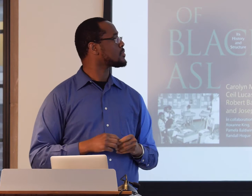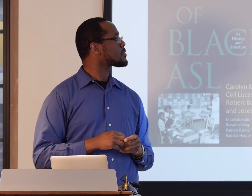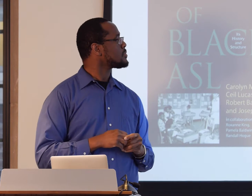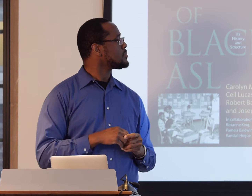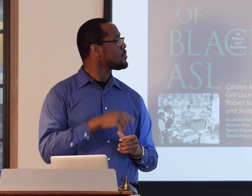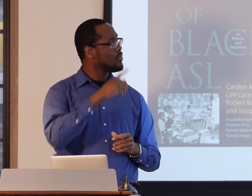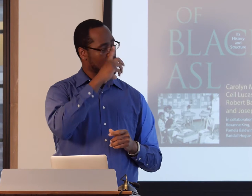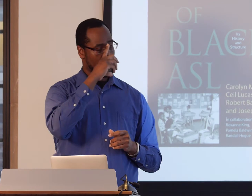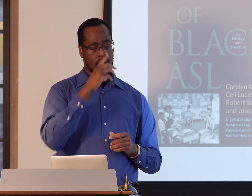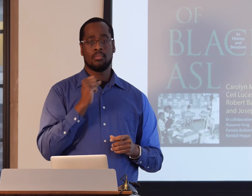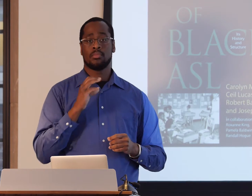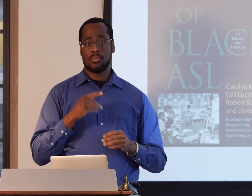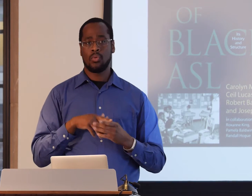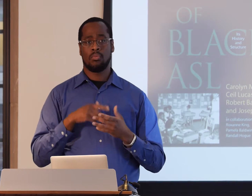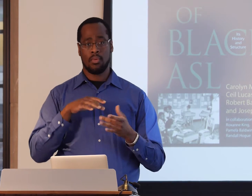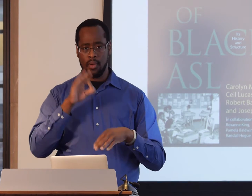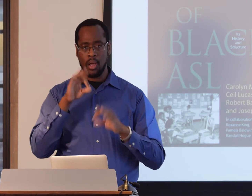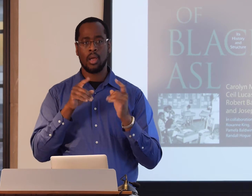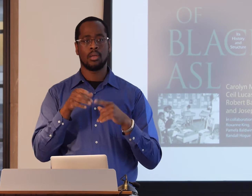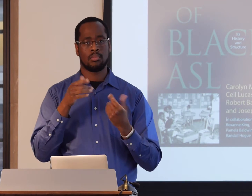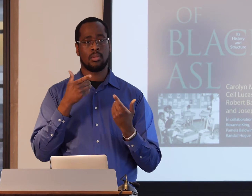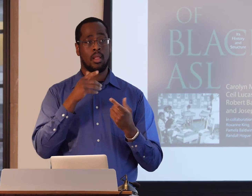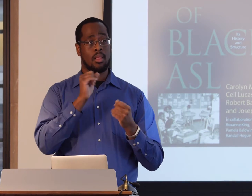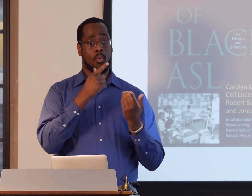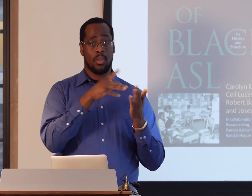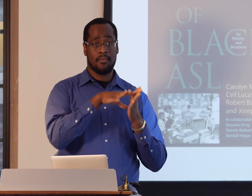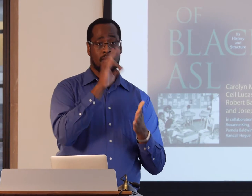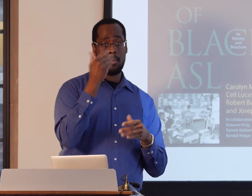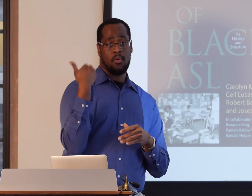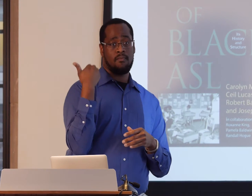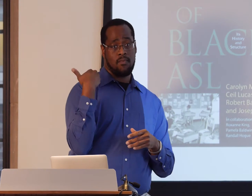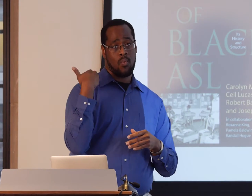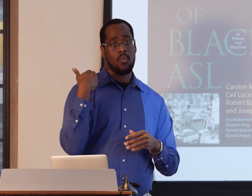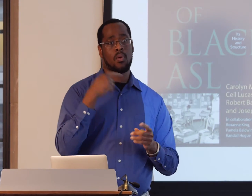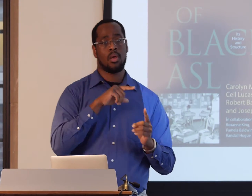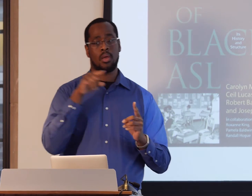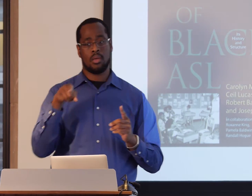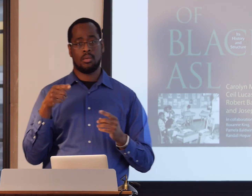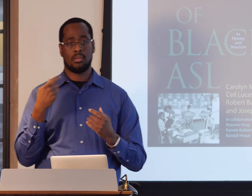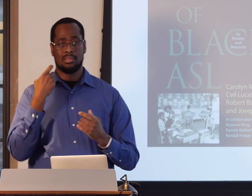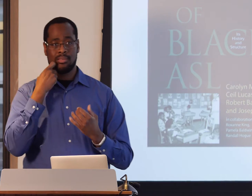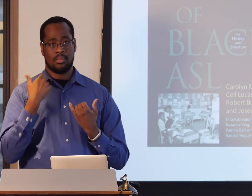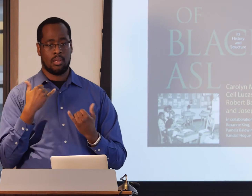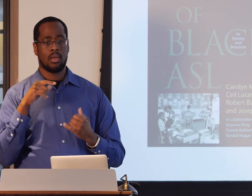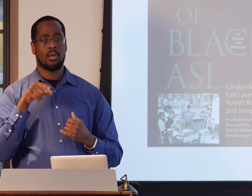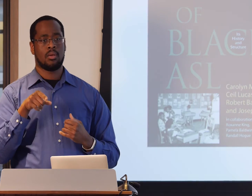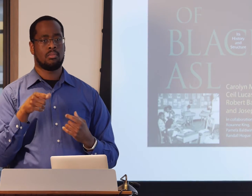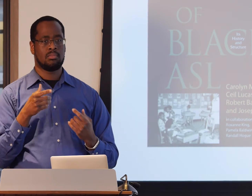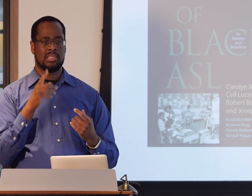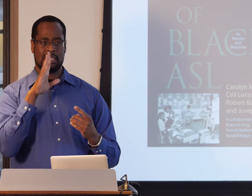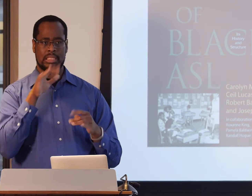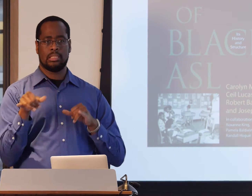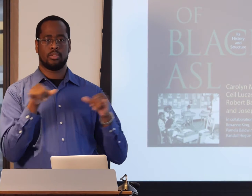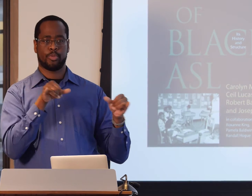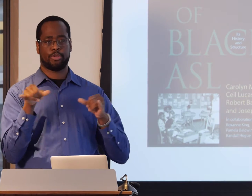(murmurs in background) And more people were replicating this study in the South to find more data.